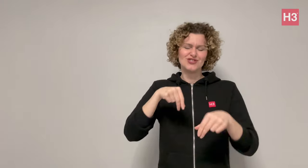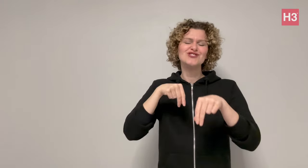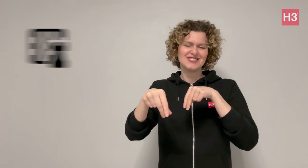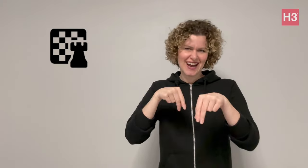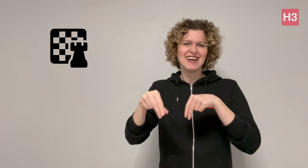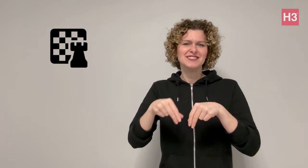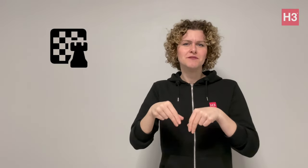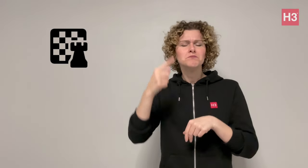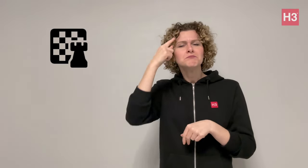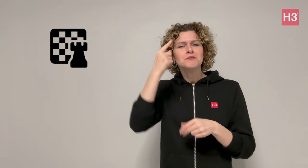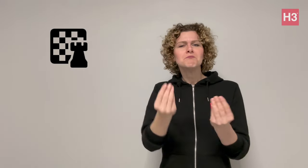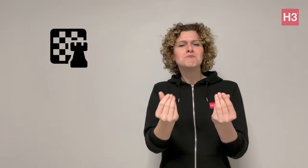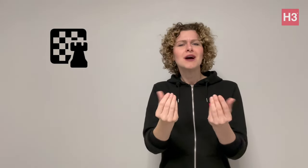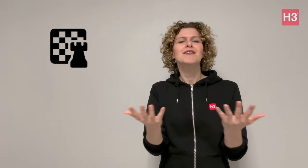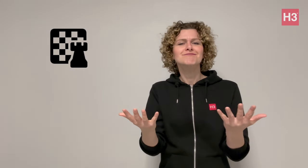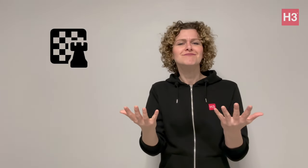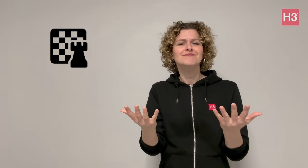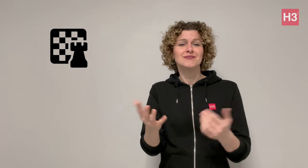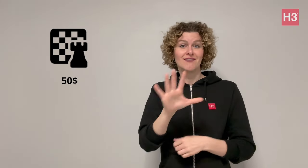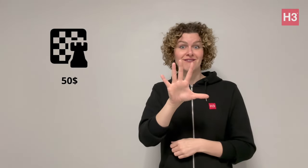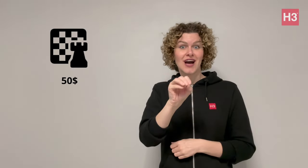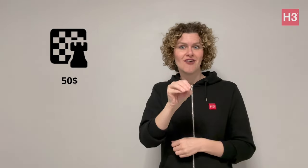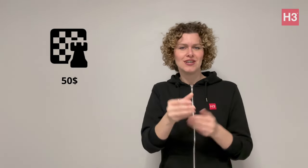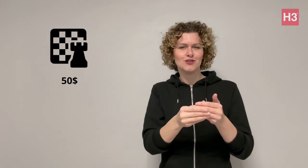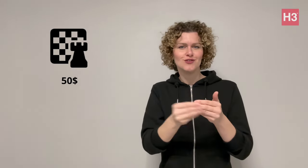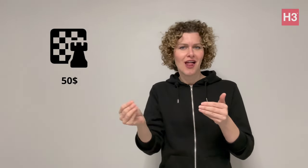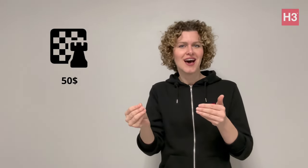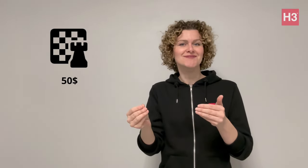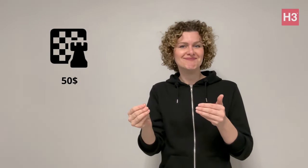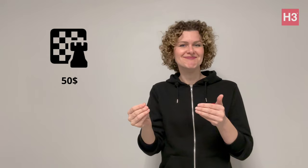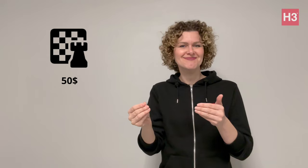in Winter Deaflympics. It would cost around $50.